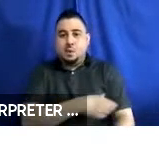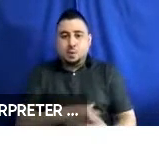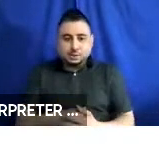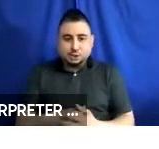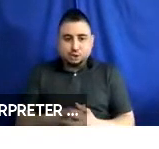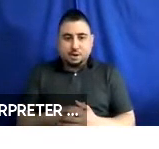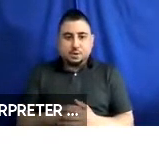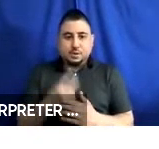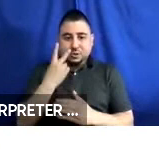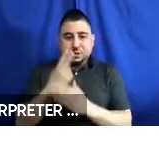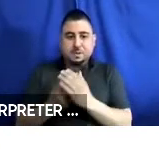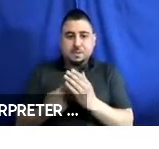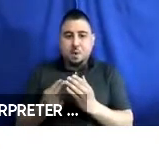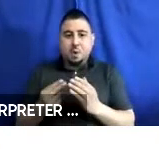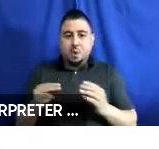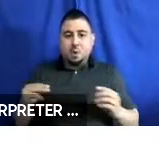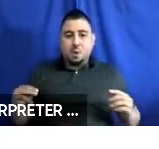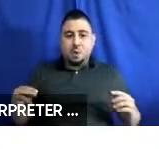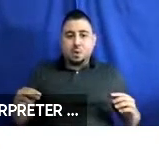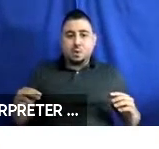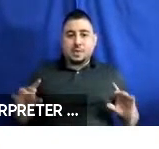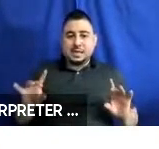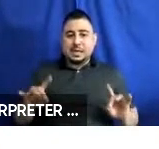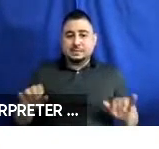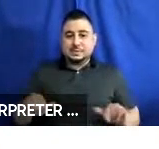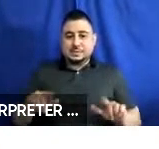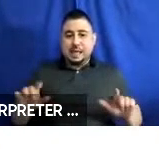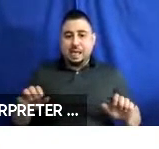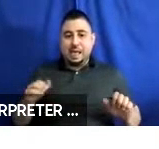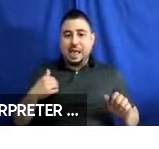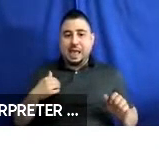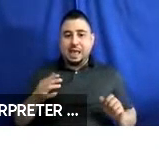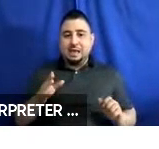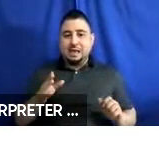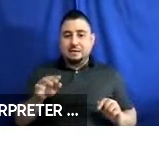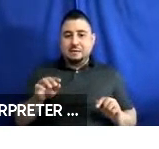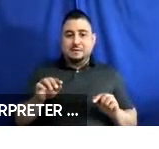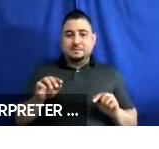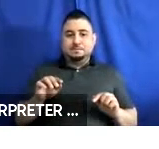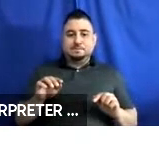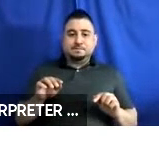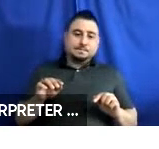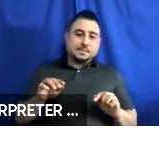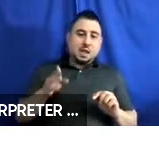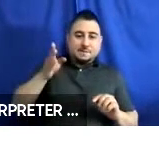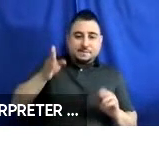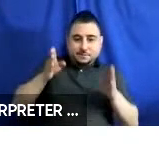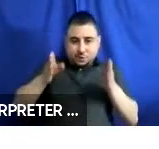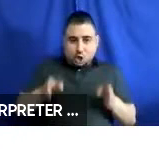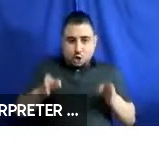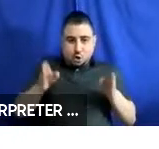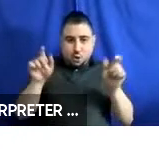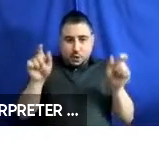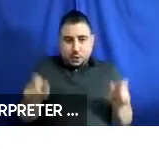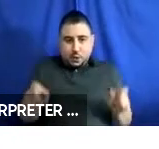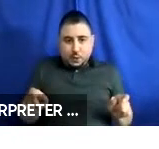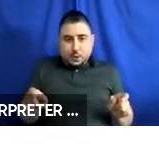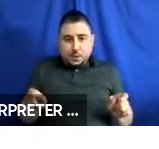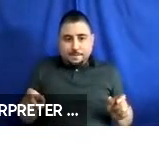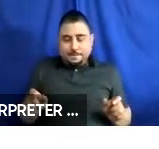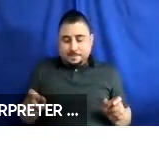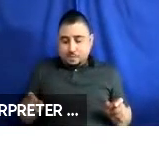the attachment styles have vertical bar spaced in between the rear wheels, and those are